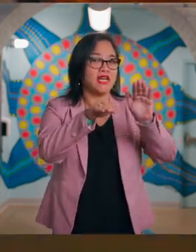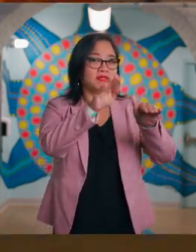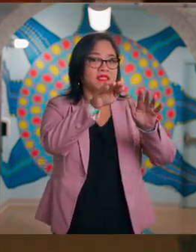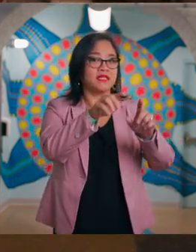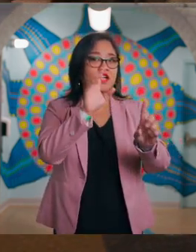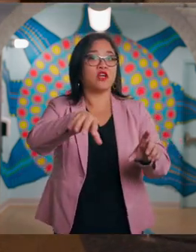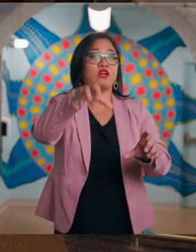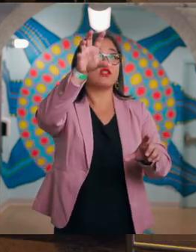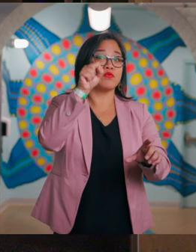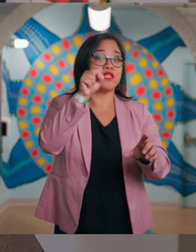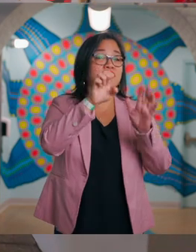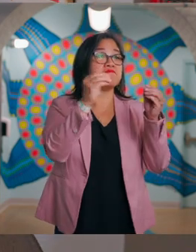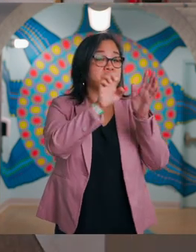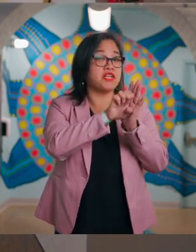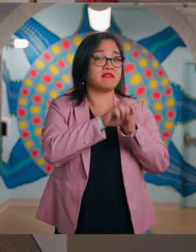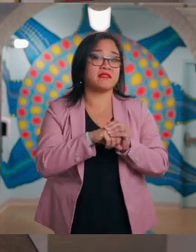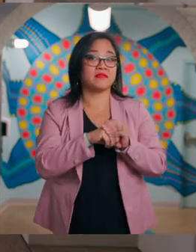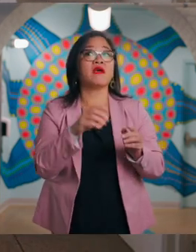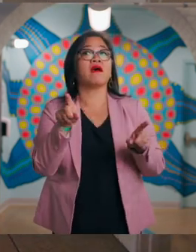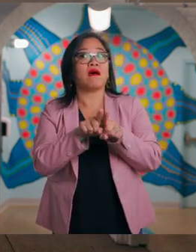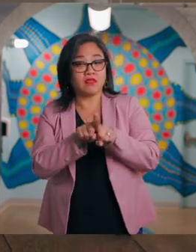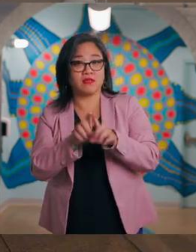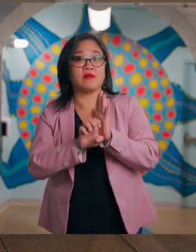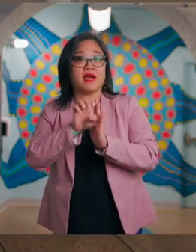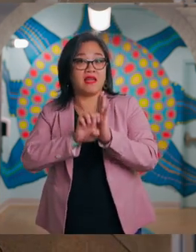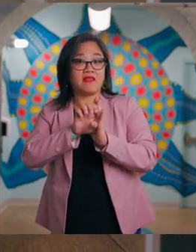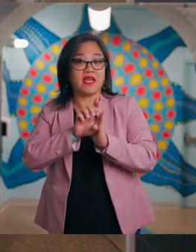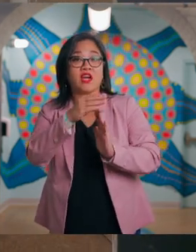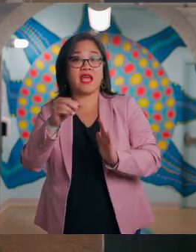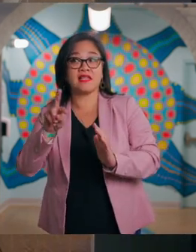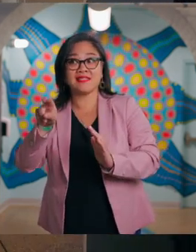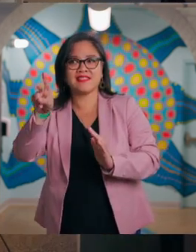as well as an elevator and stairs to the second and third floors.